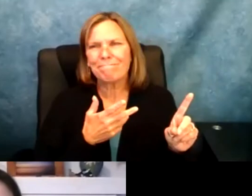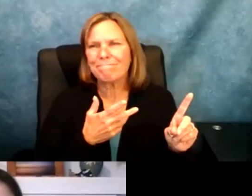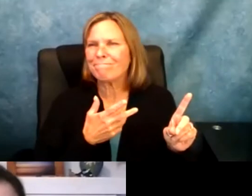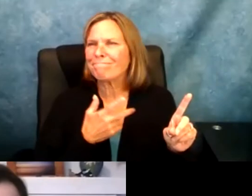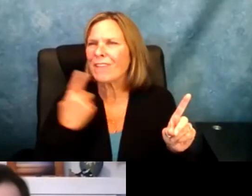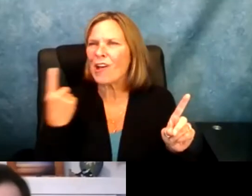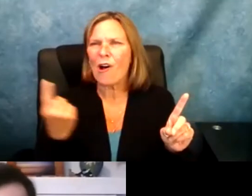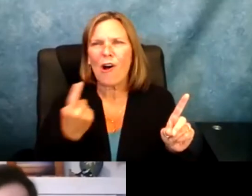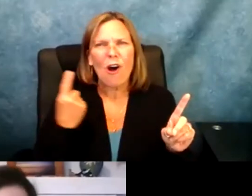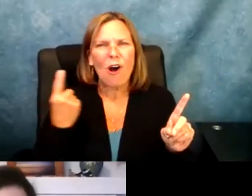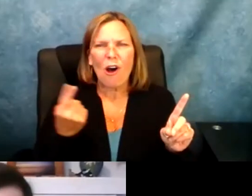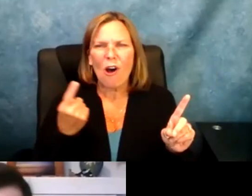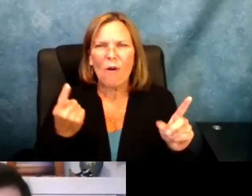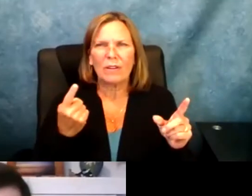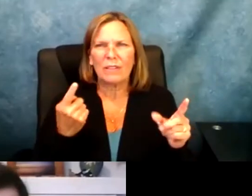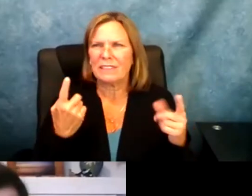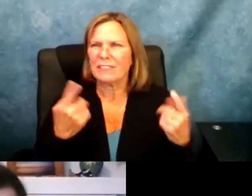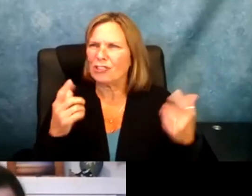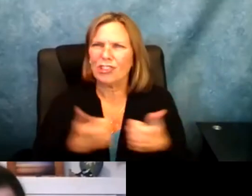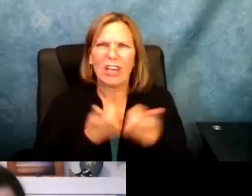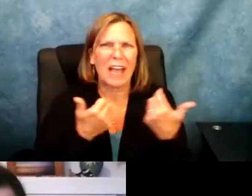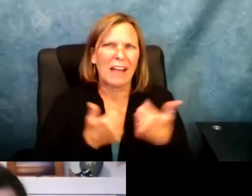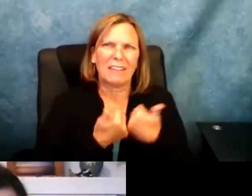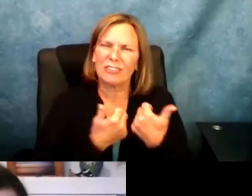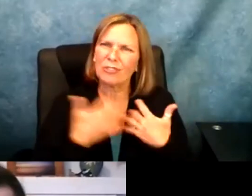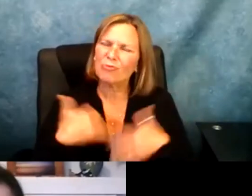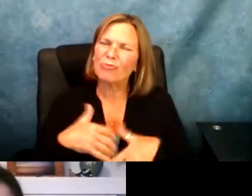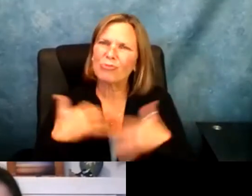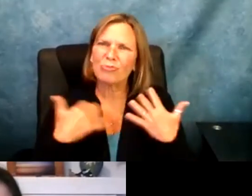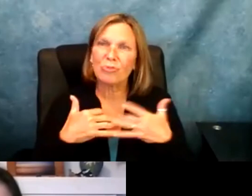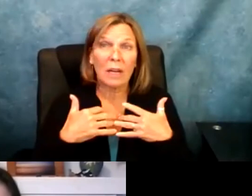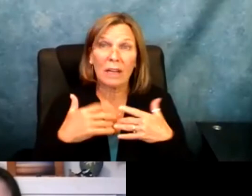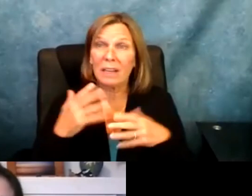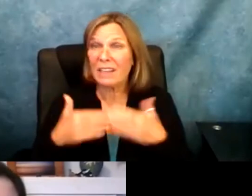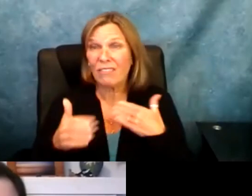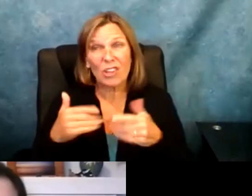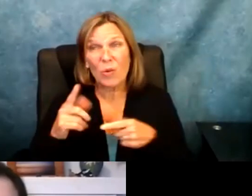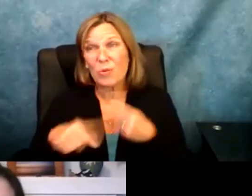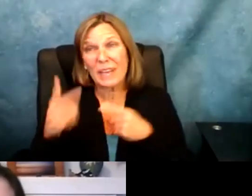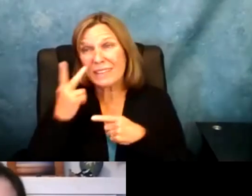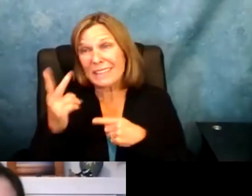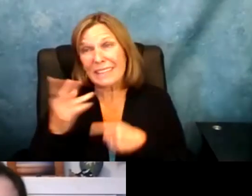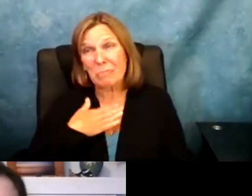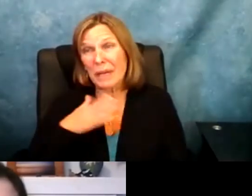I knew I was there to do well but like, it was always -- I would say it could be